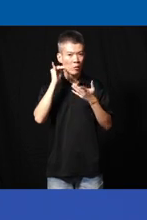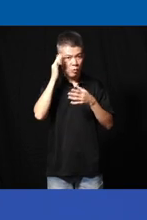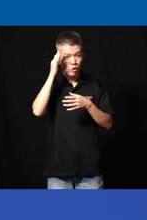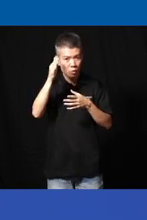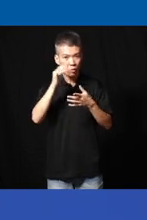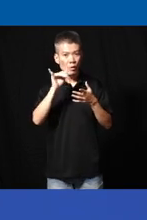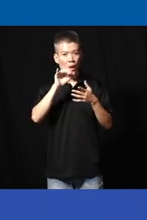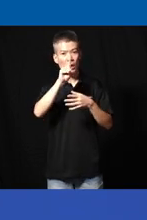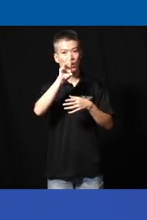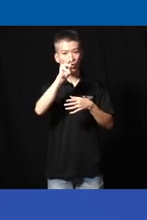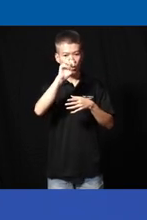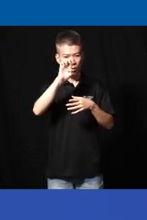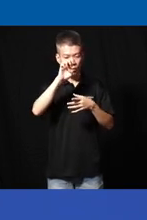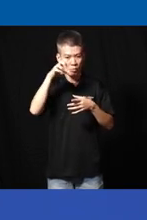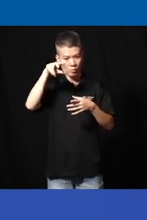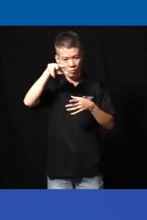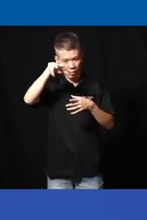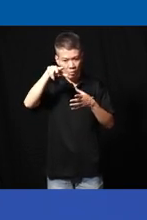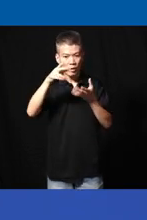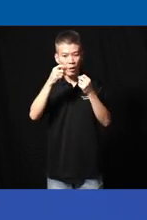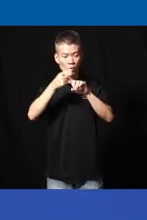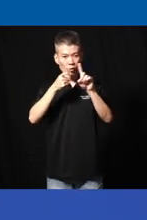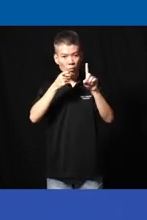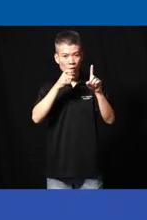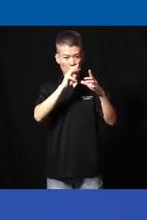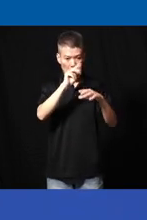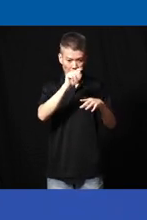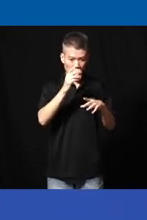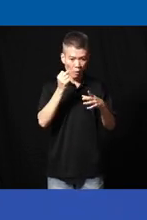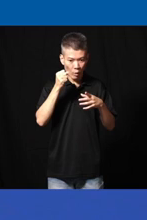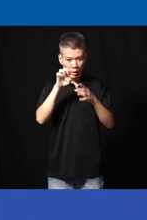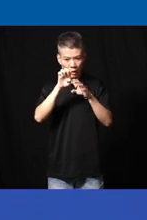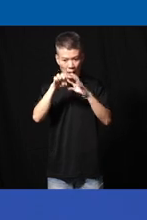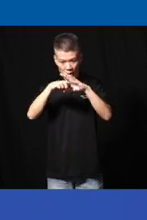a drone that carries around and and you come out from the MRT I want exit C and the Drone